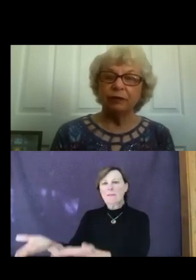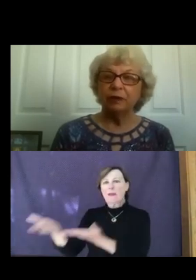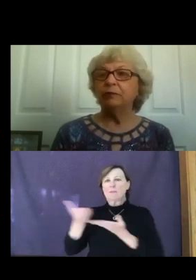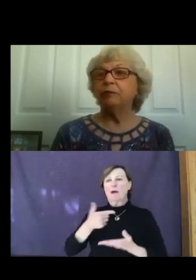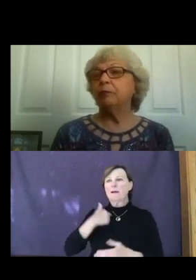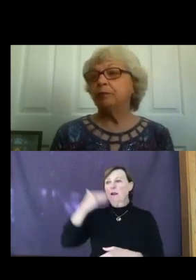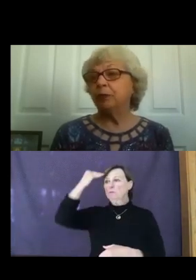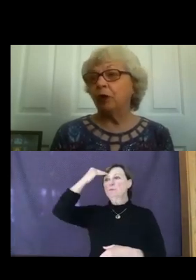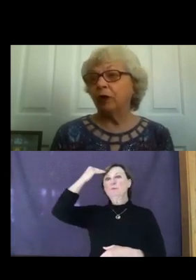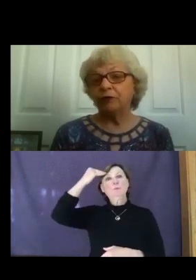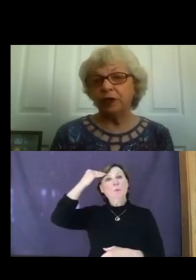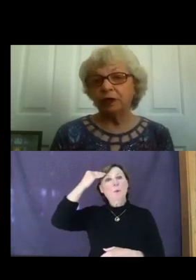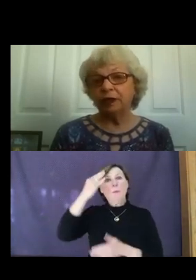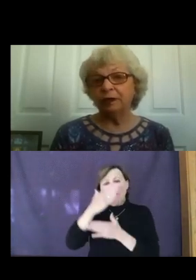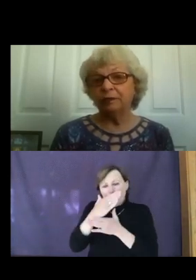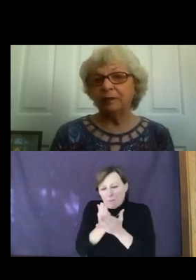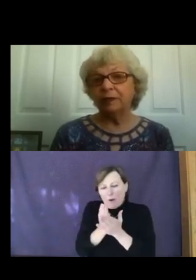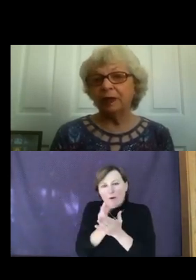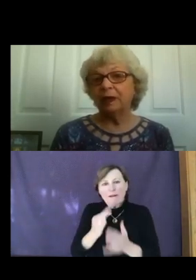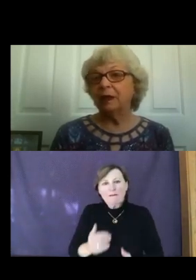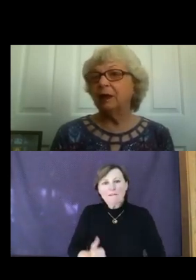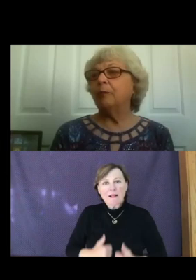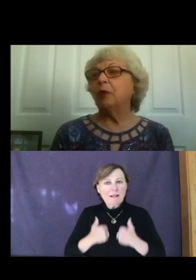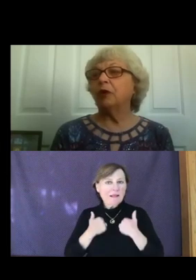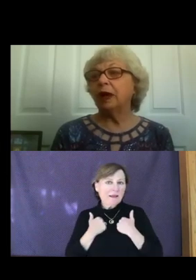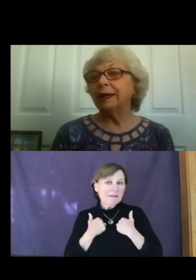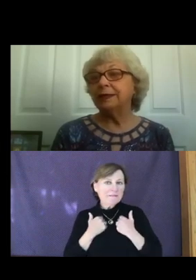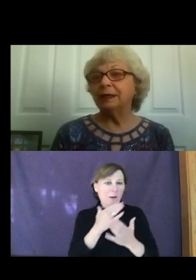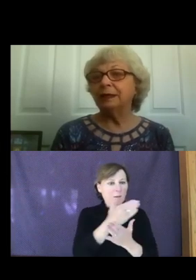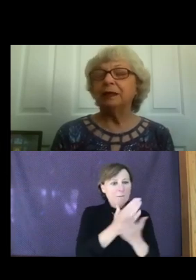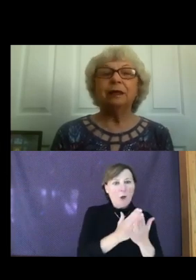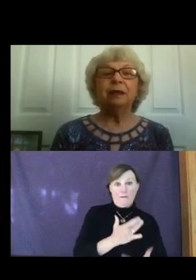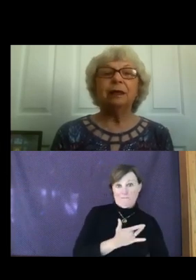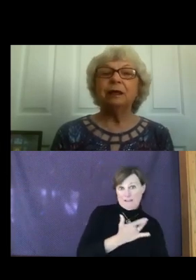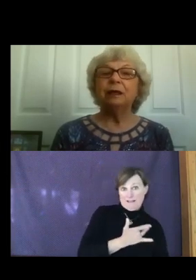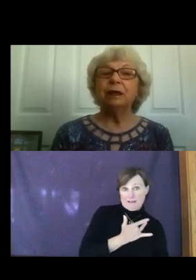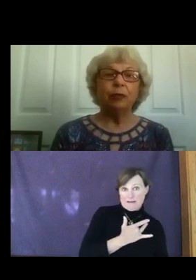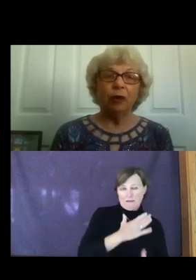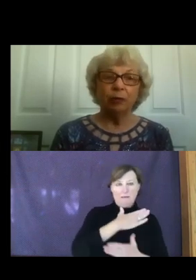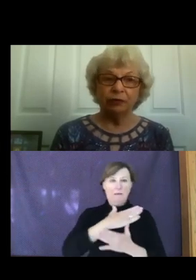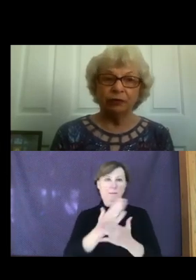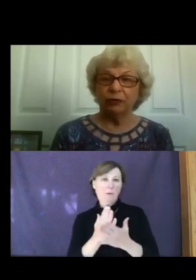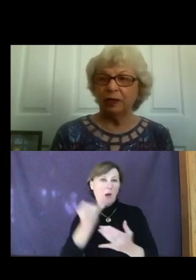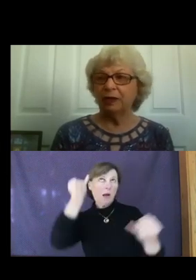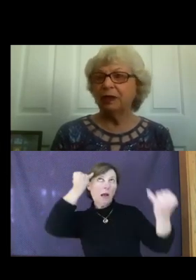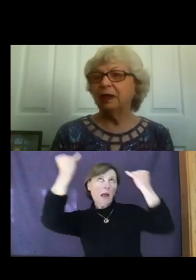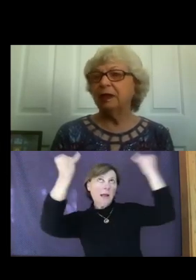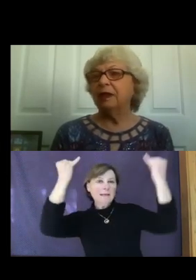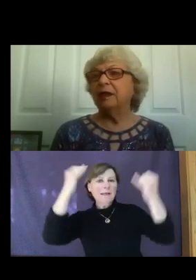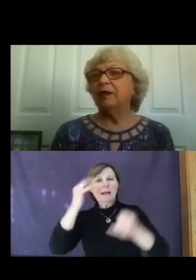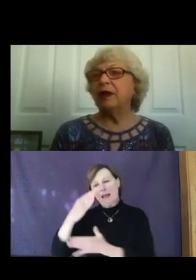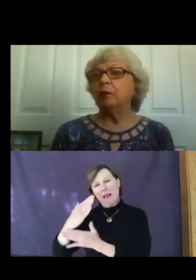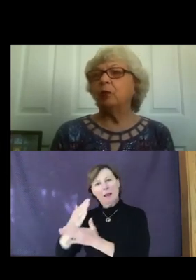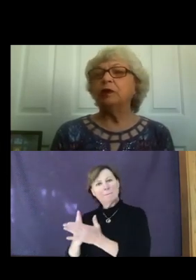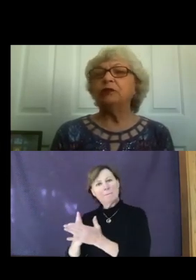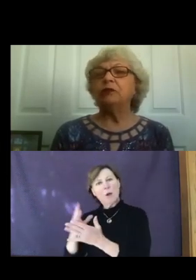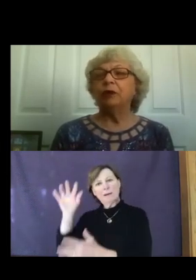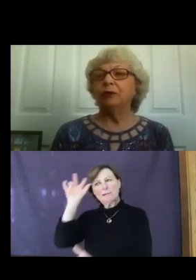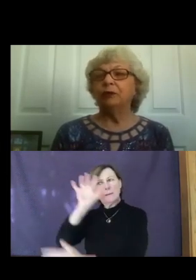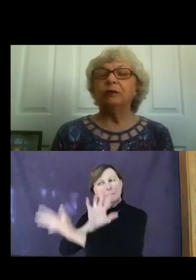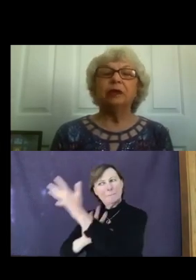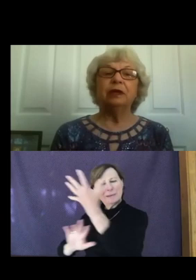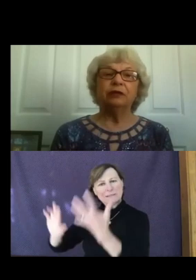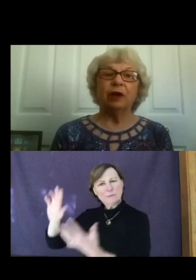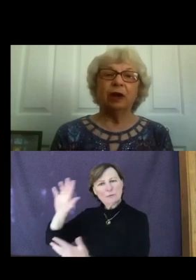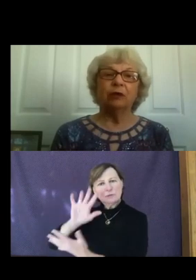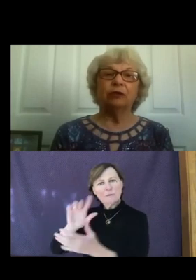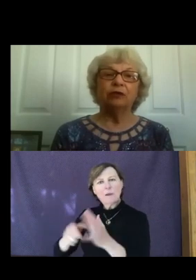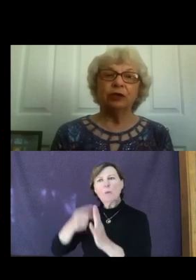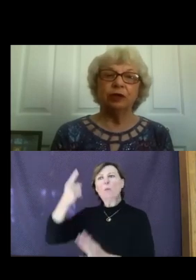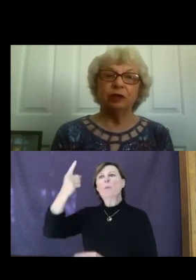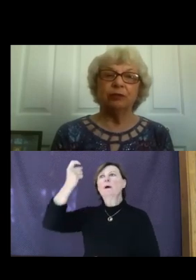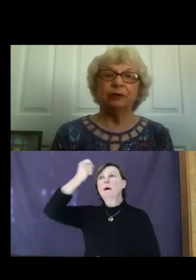part feeling, part idea, and part mystery, that once known, is ours to keep."